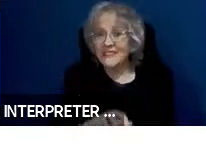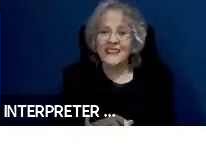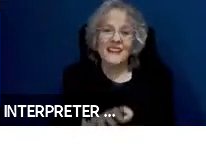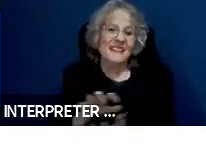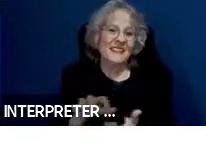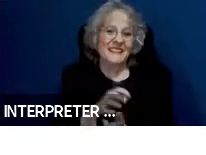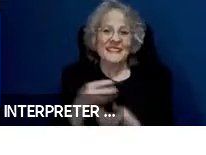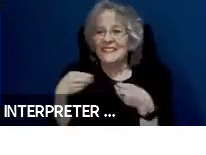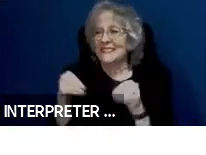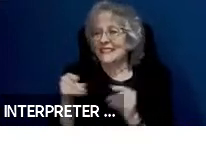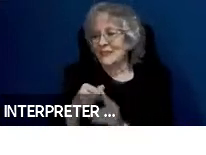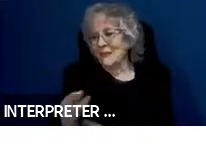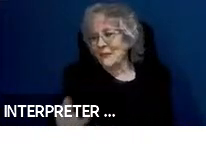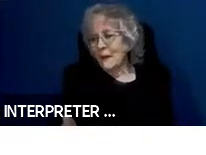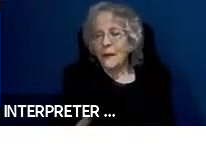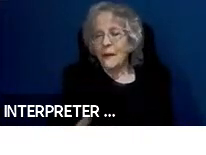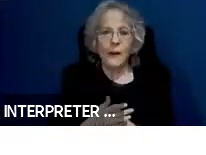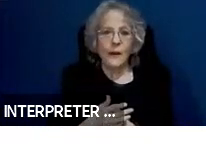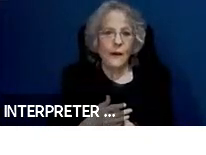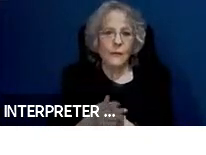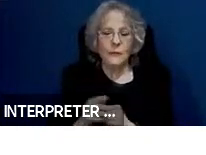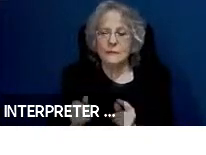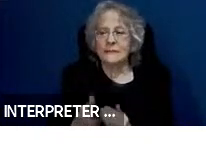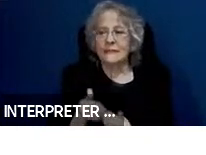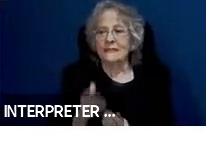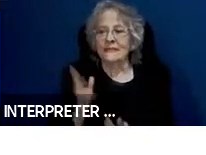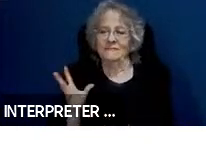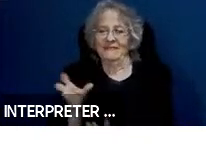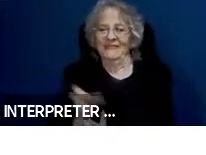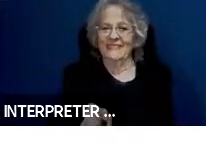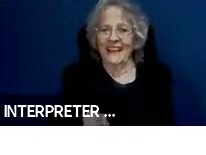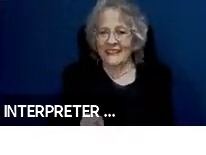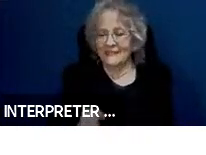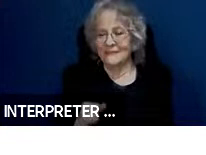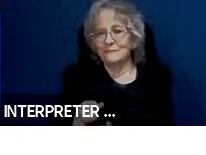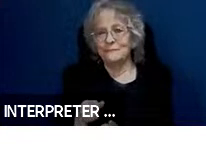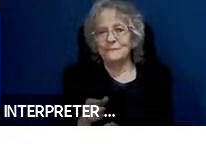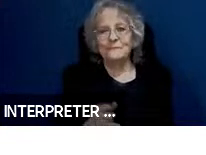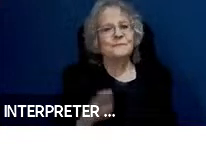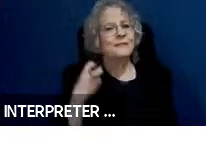things to them or easier to attack them. So this is going to be a really tough issue. And